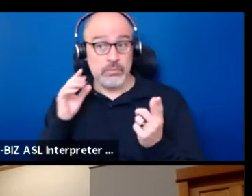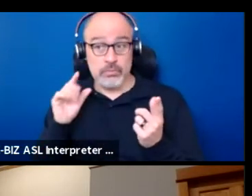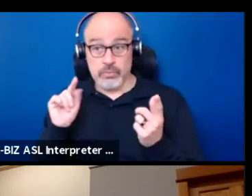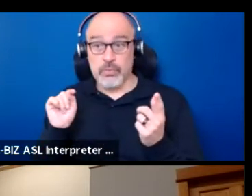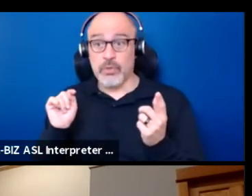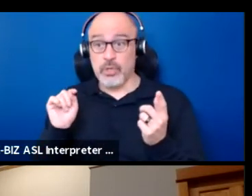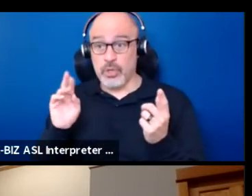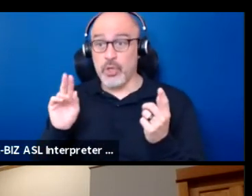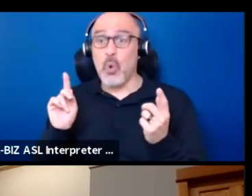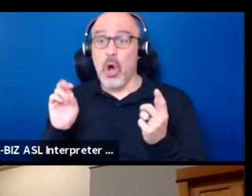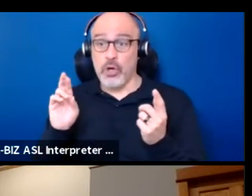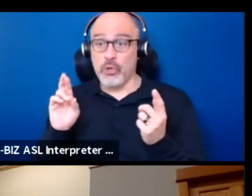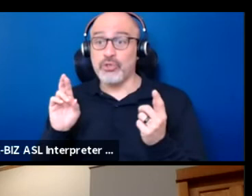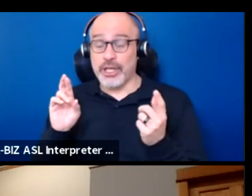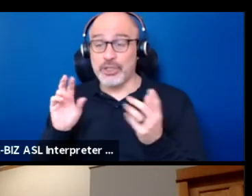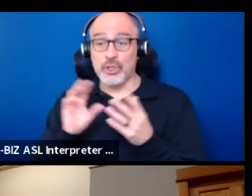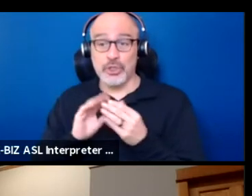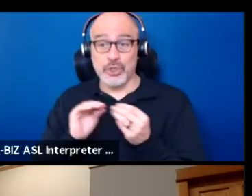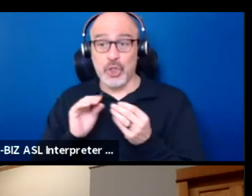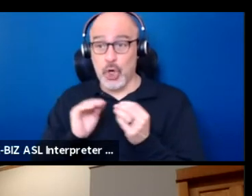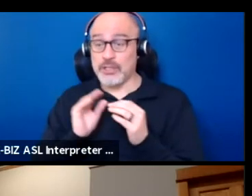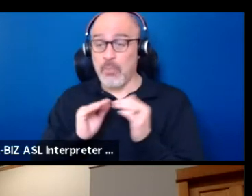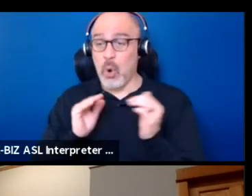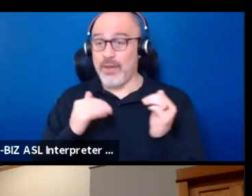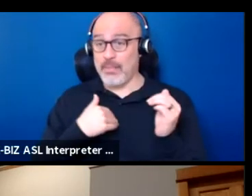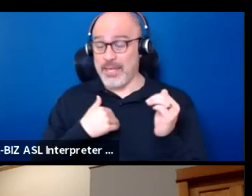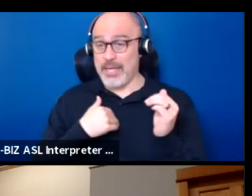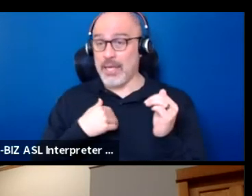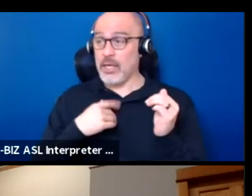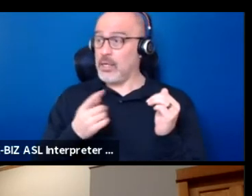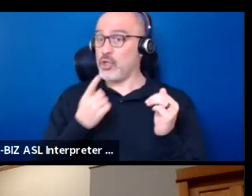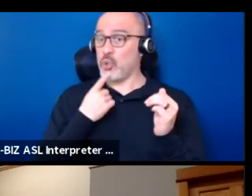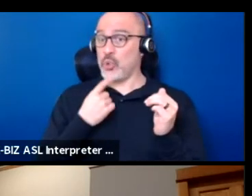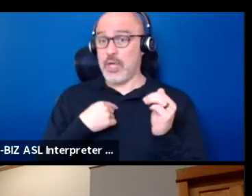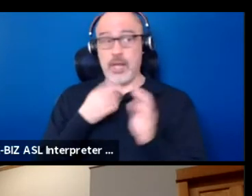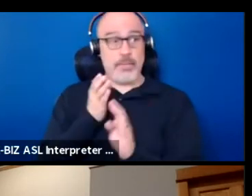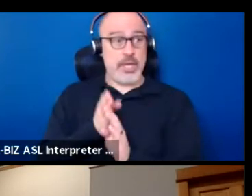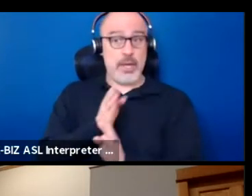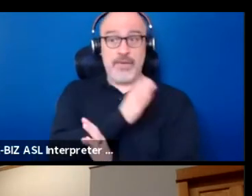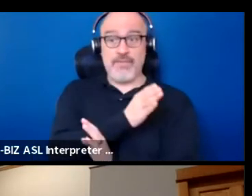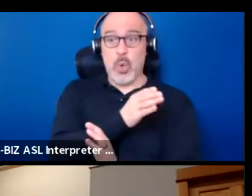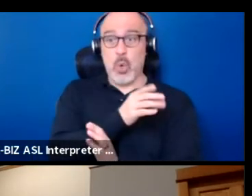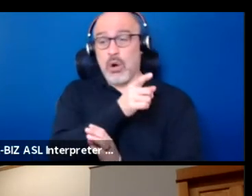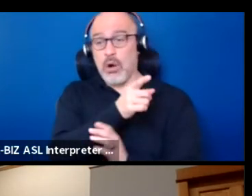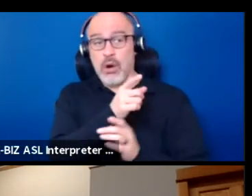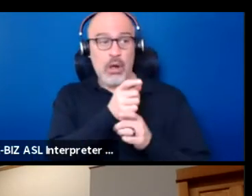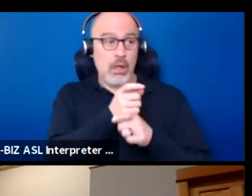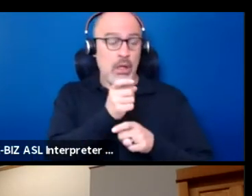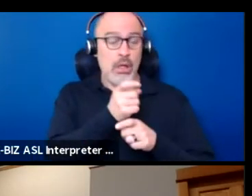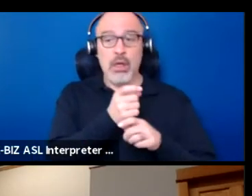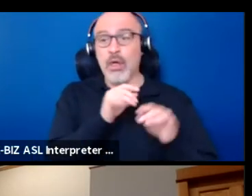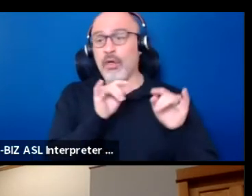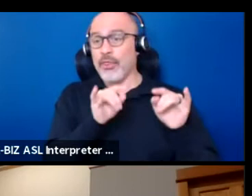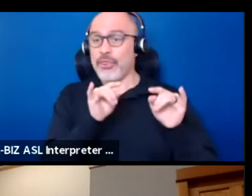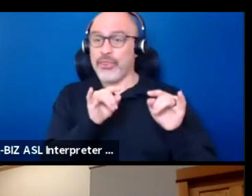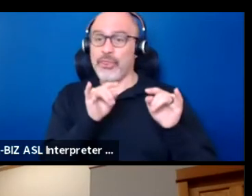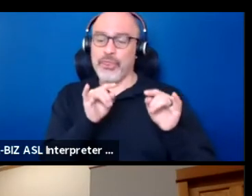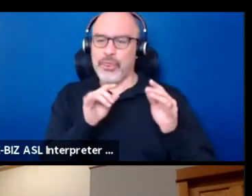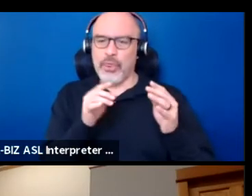more than I do. If you telling me that they weren't laughing at these ridiculous things